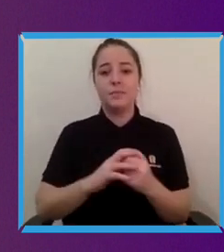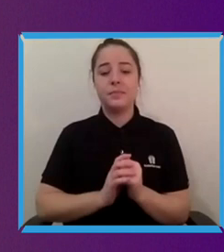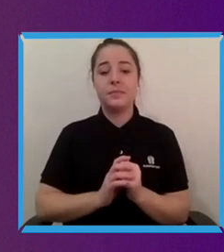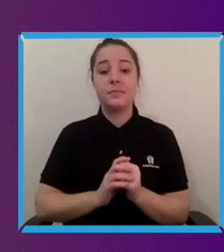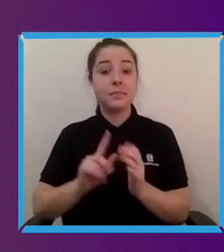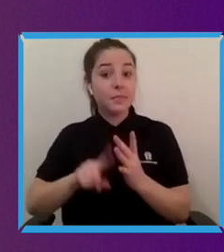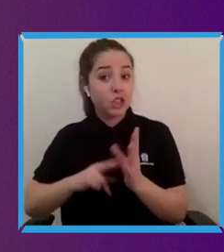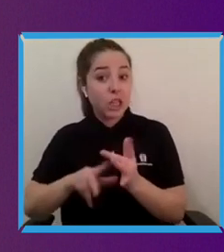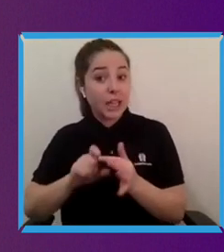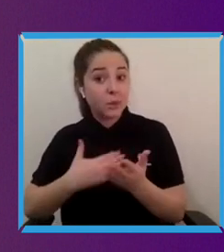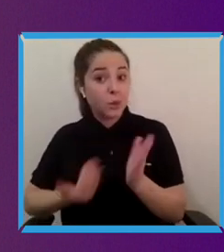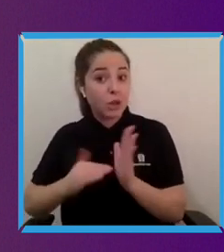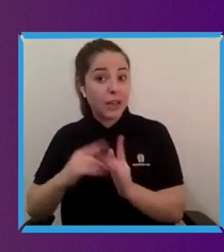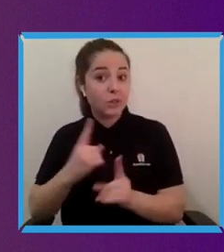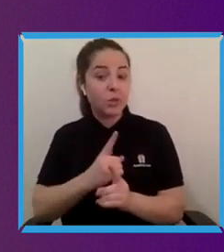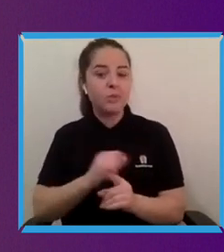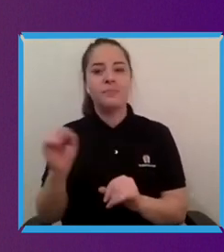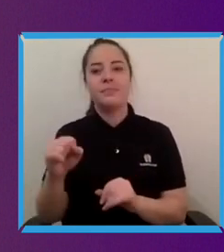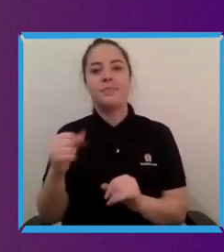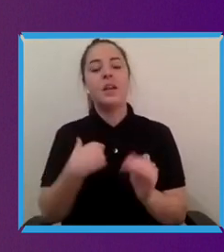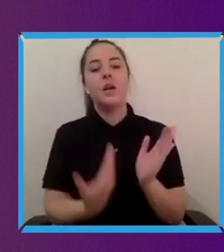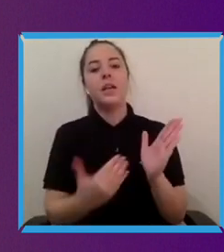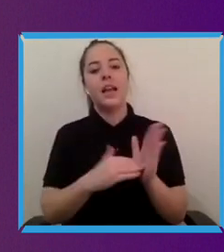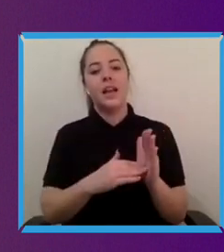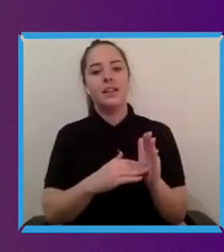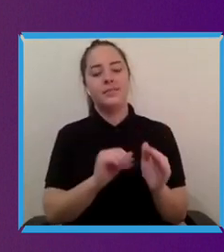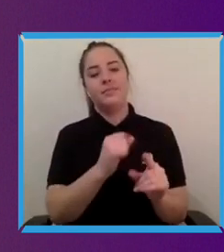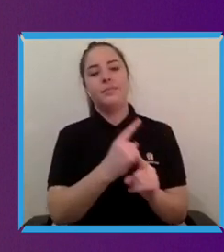Jackie's point. I think developers and innovators and that it's